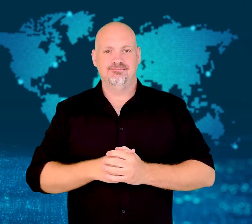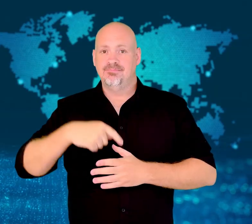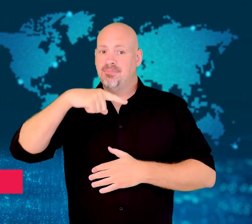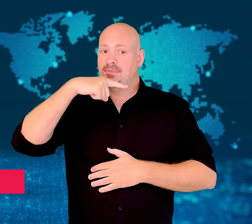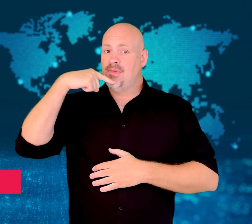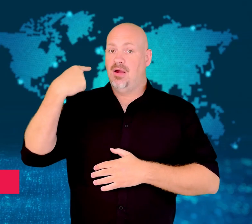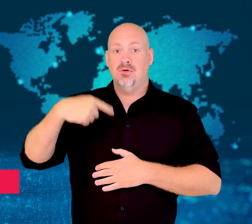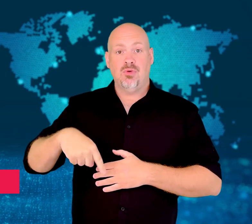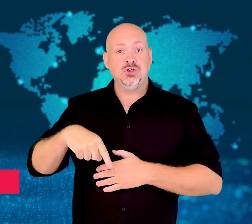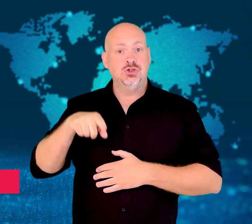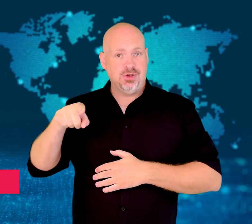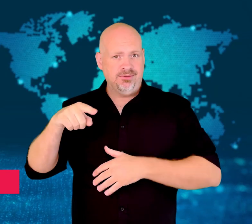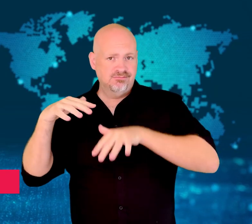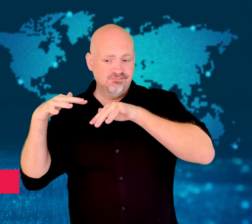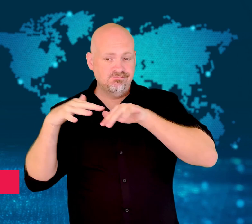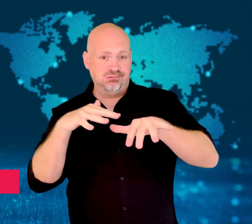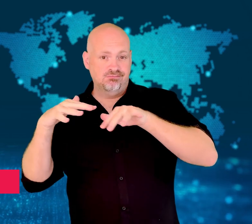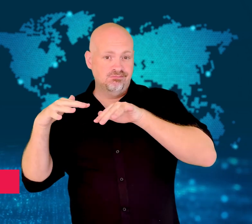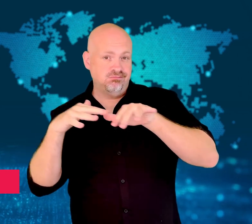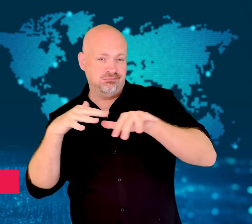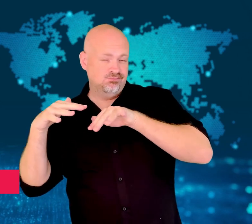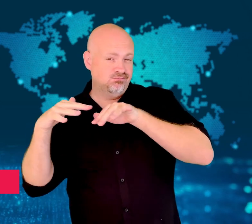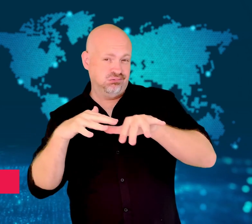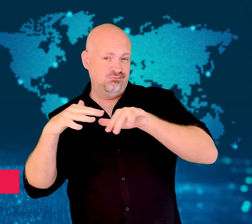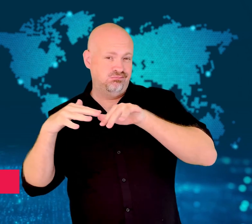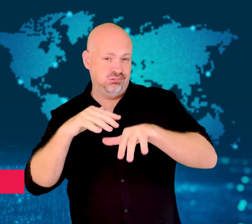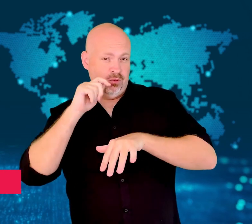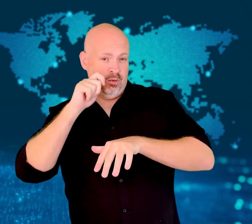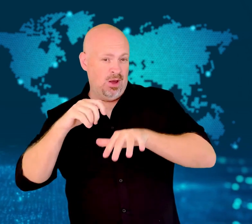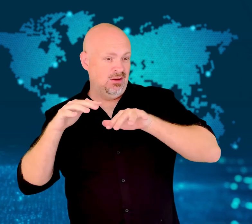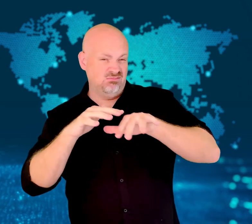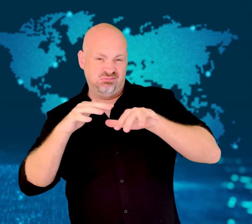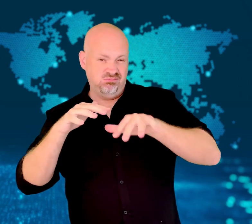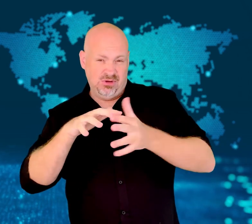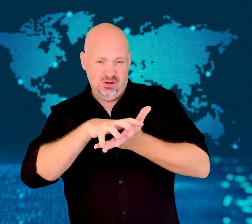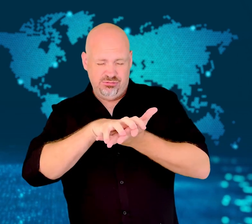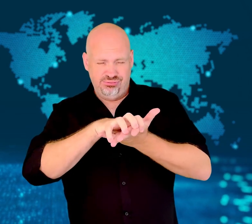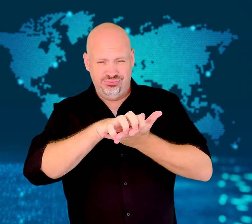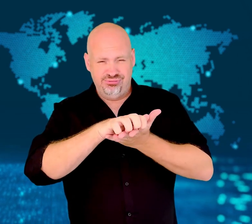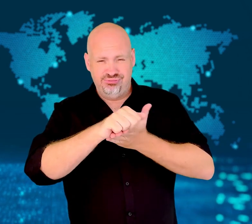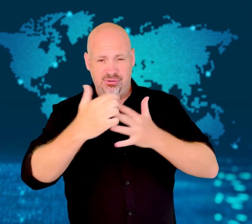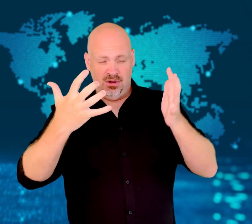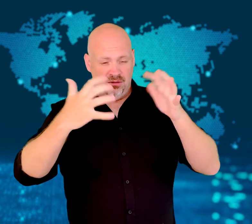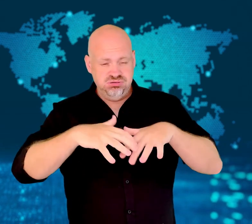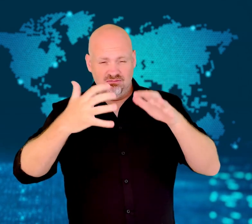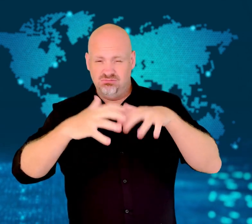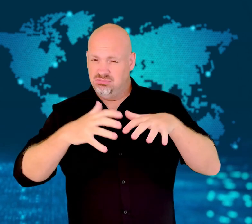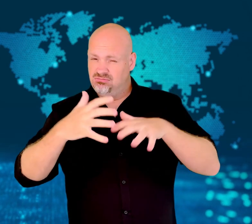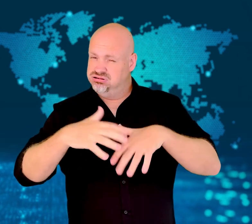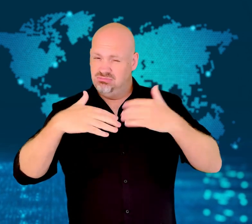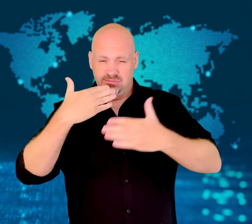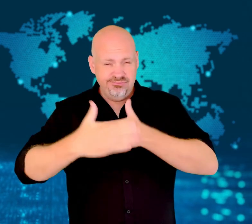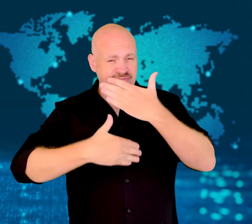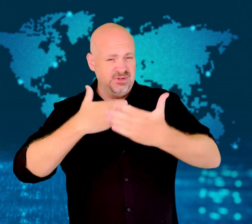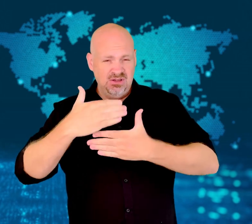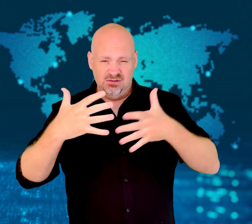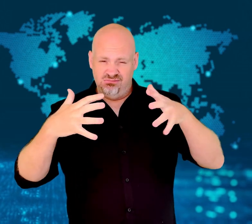[GAVIN]: Russia's attacks have continued to ravage Ukraine.